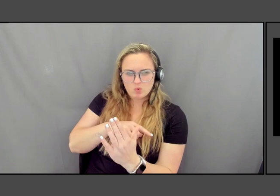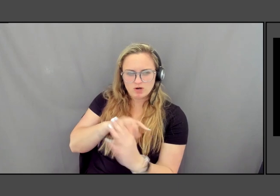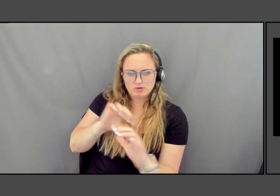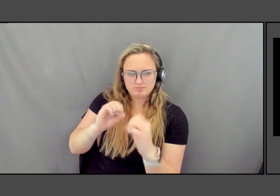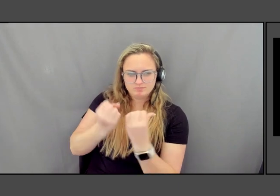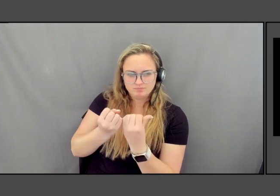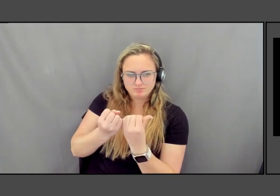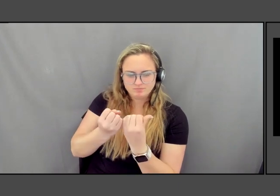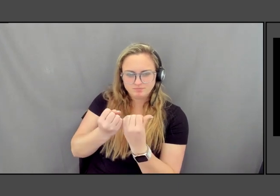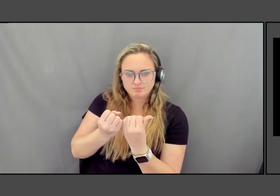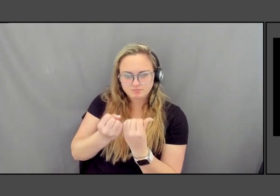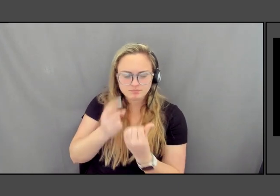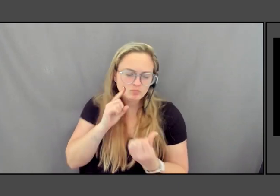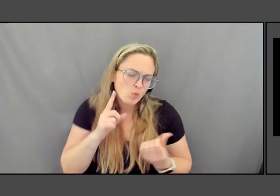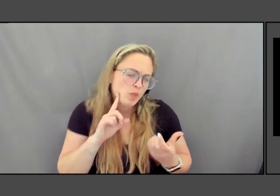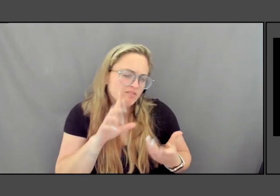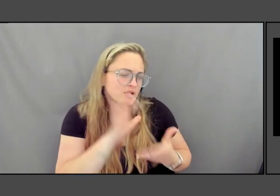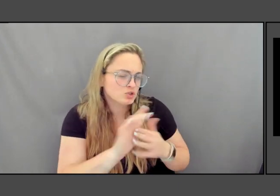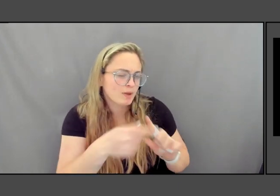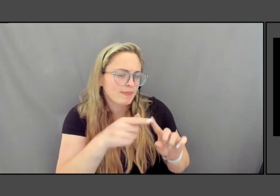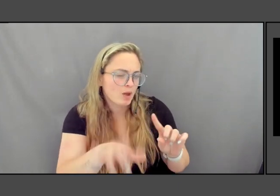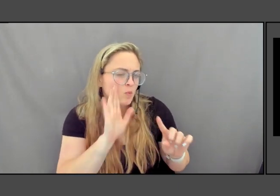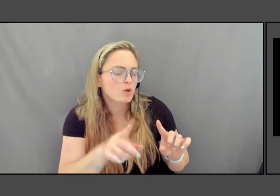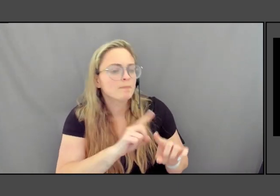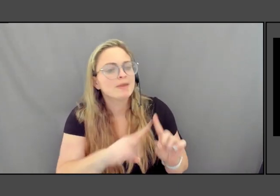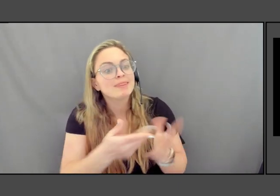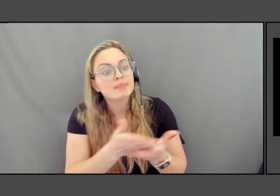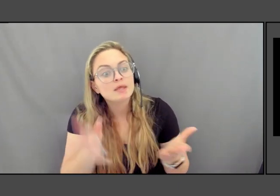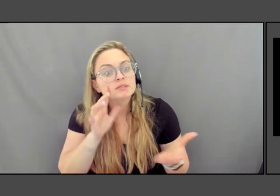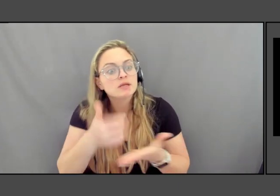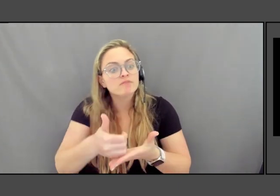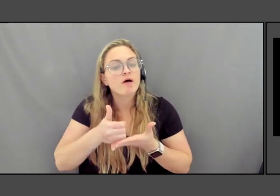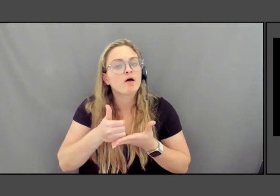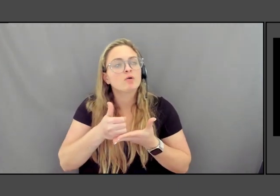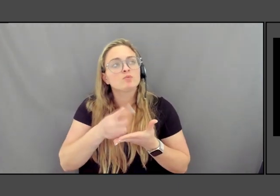But these are all things that have helped shape my thinking about what,